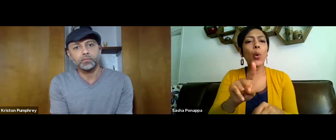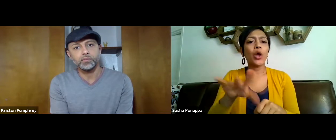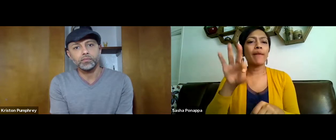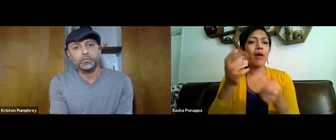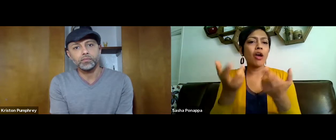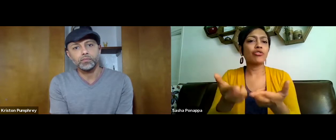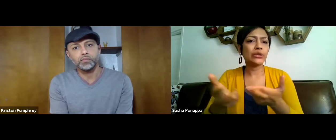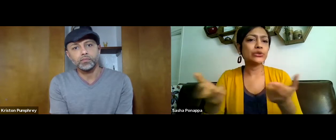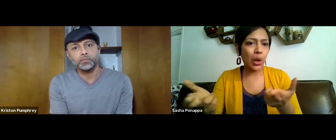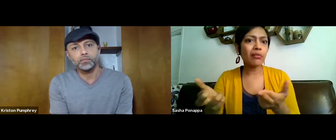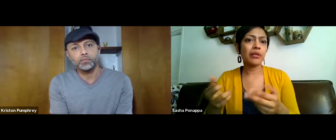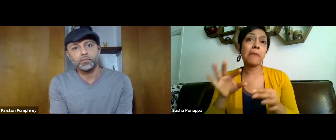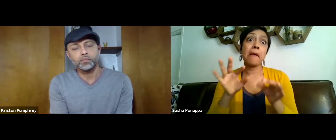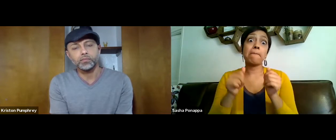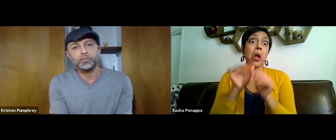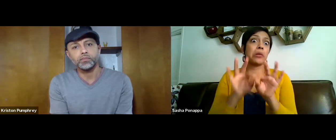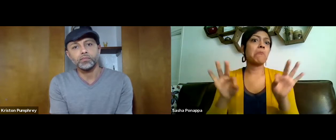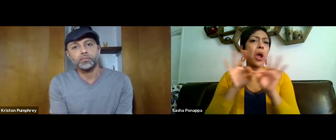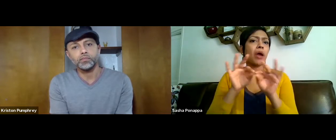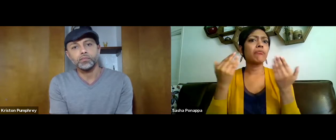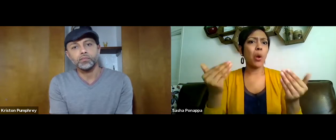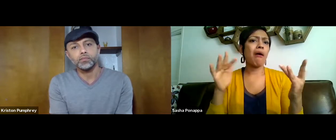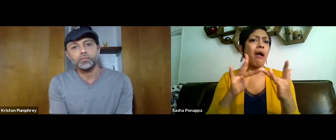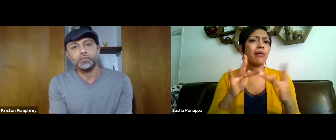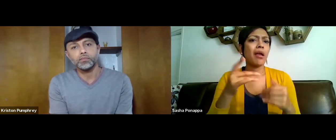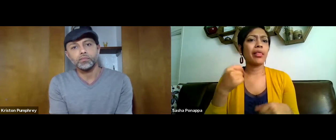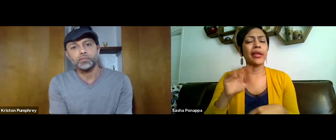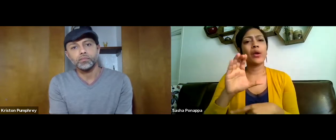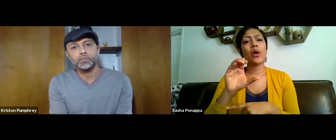we'll go ahead and post where you can find resources.